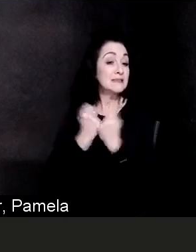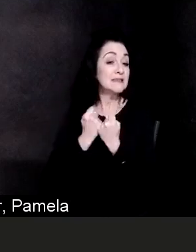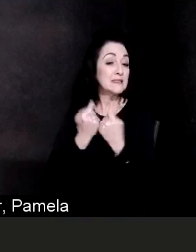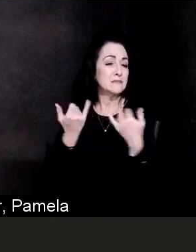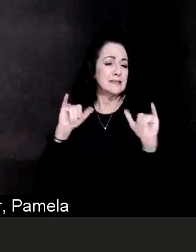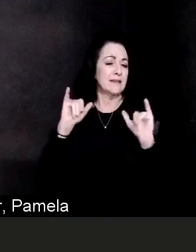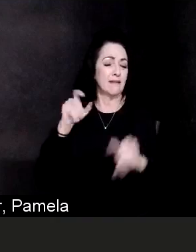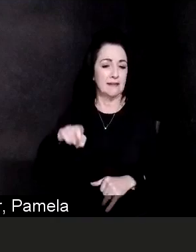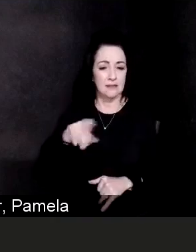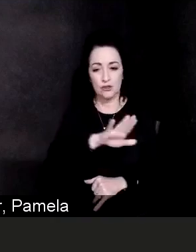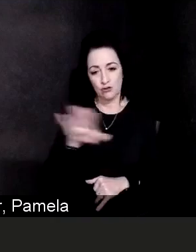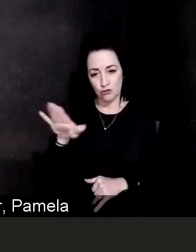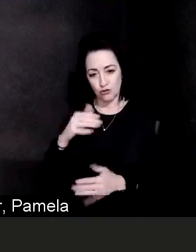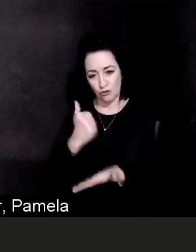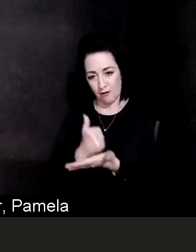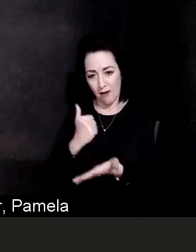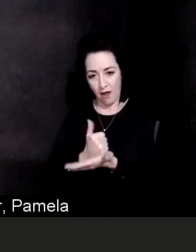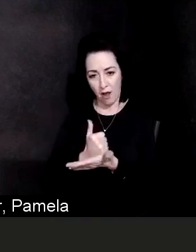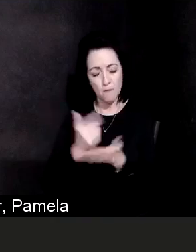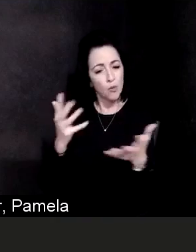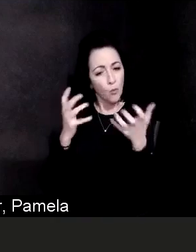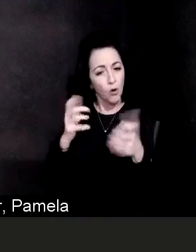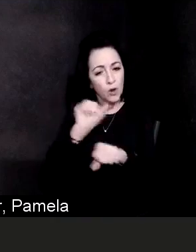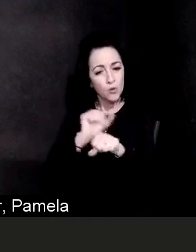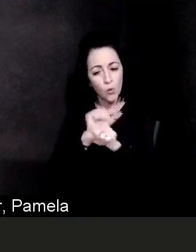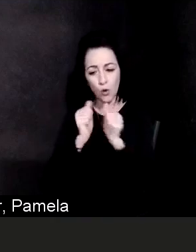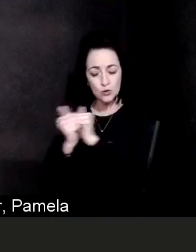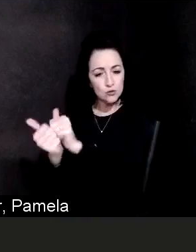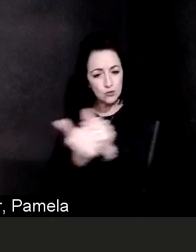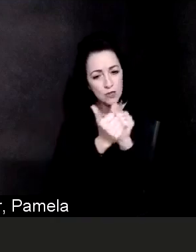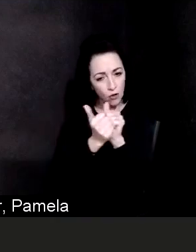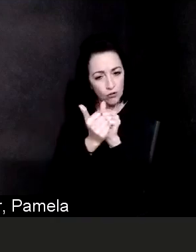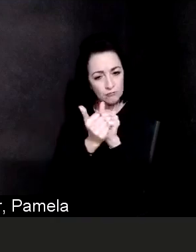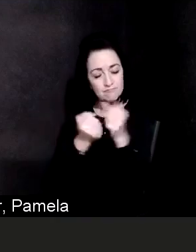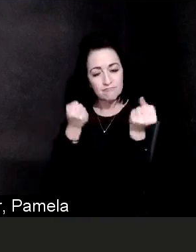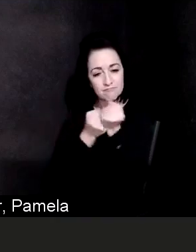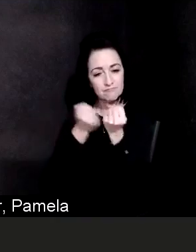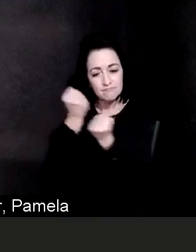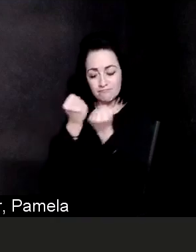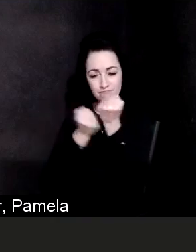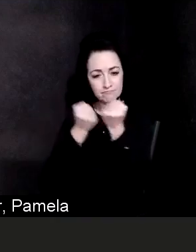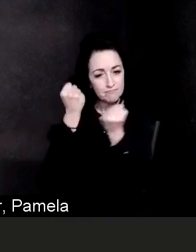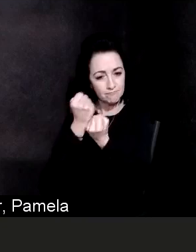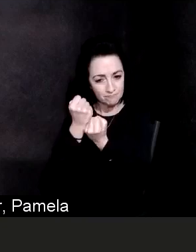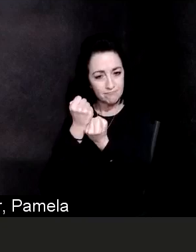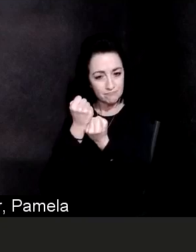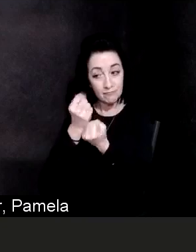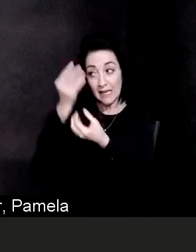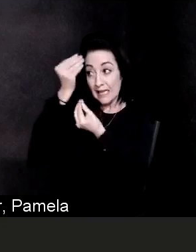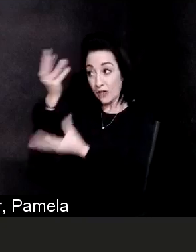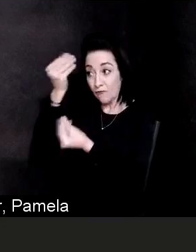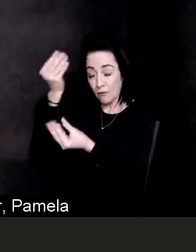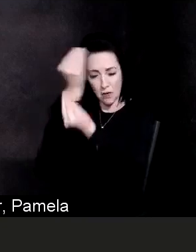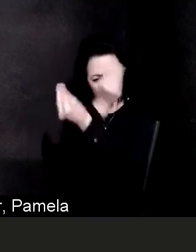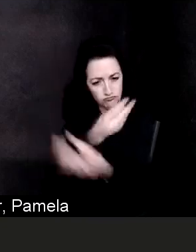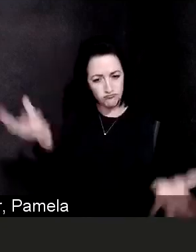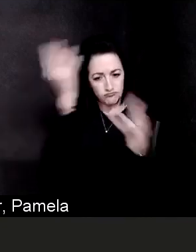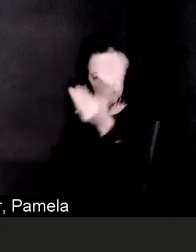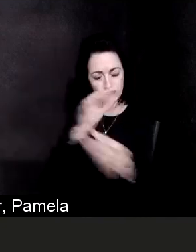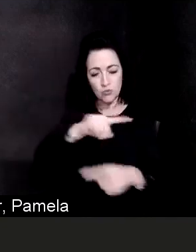to work together so we can support each other and we will bring you all the information as soon as it is available. Thank you so much for your support.